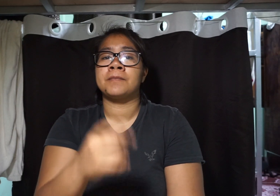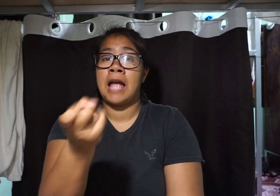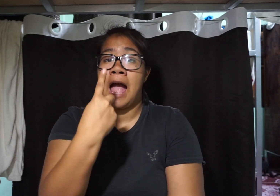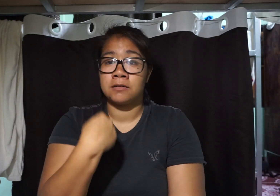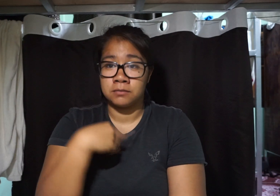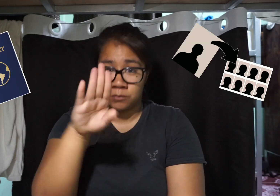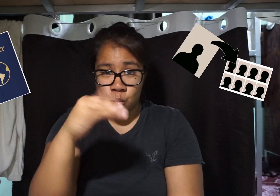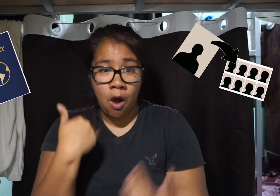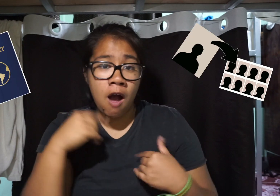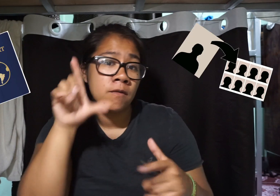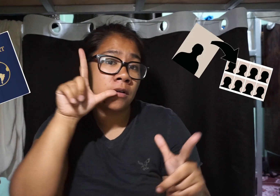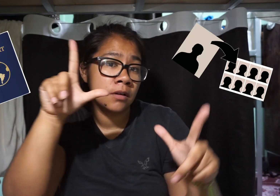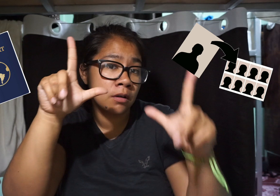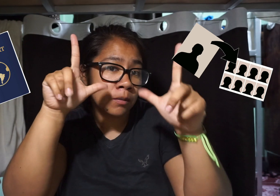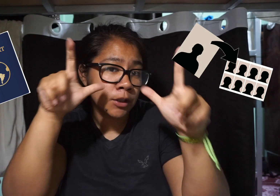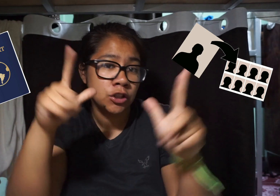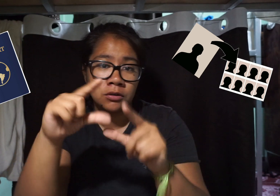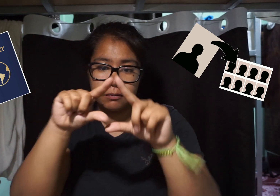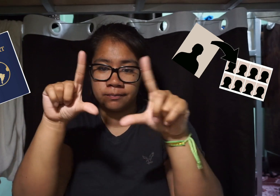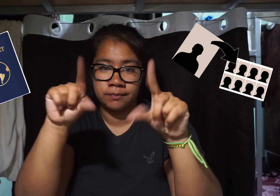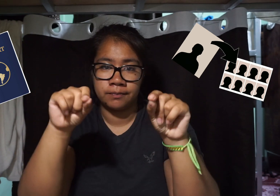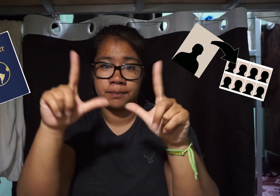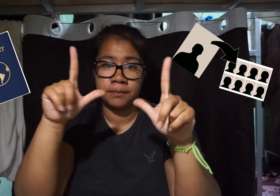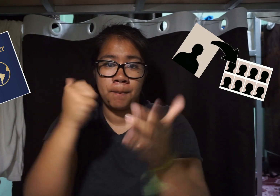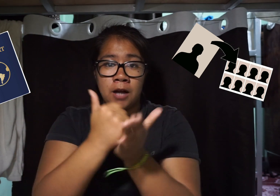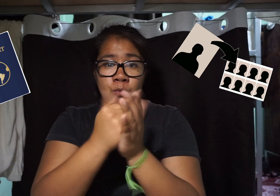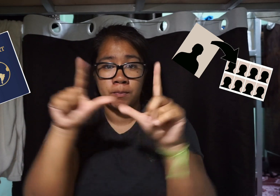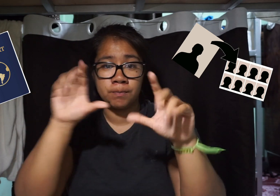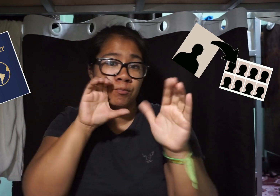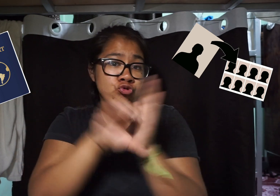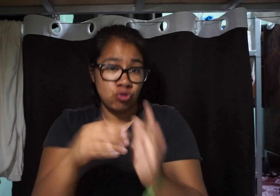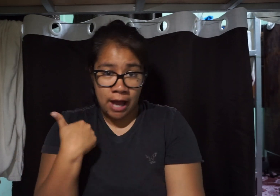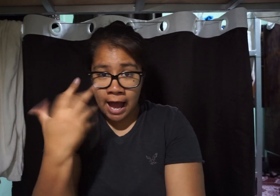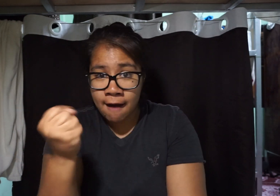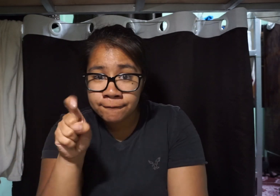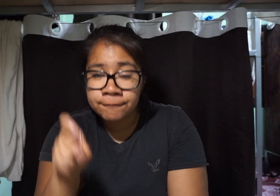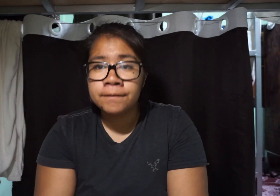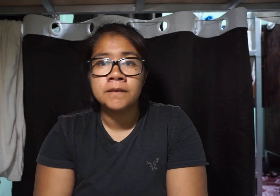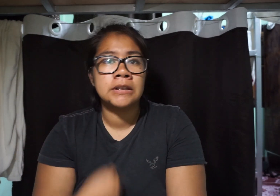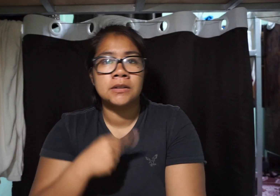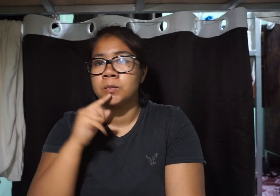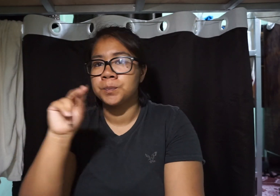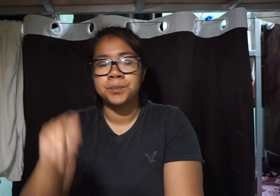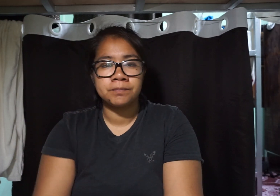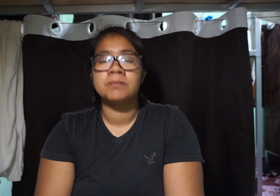They did ask me if I have a passport picture I said no